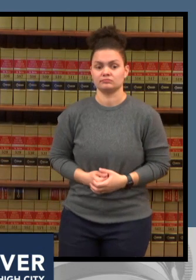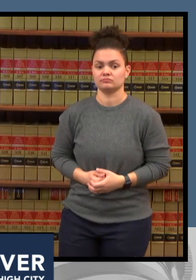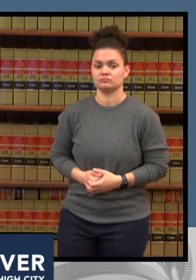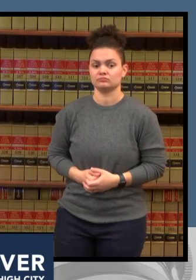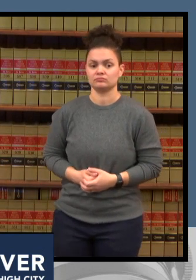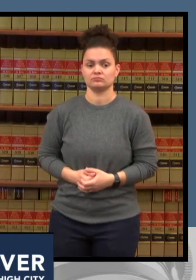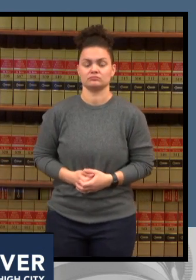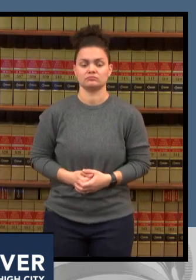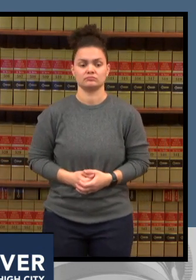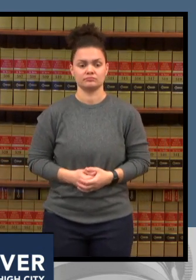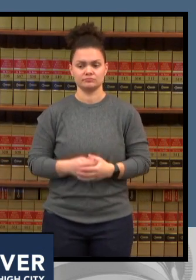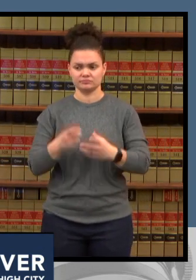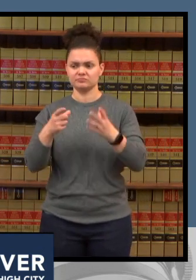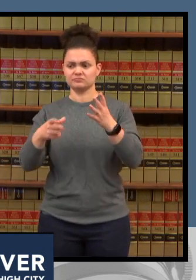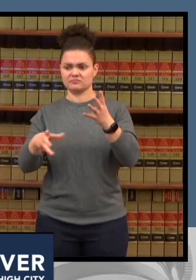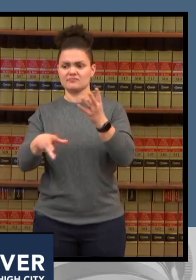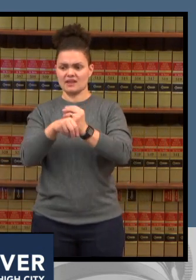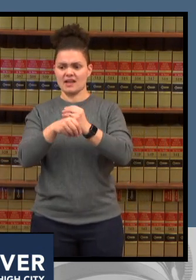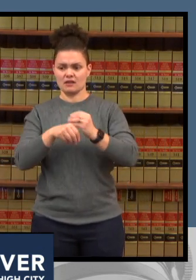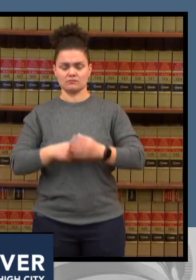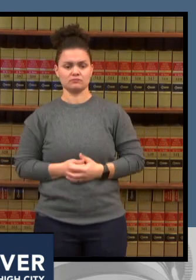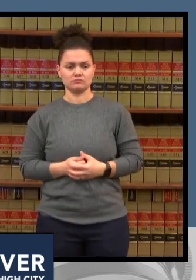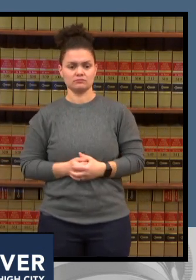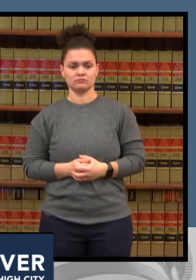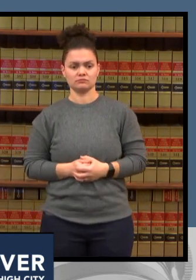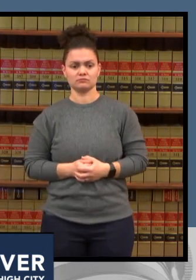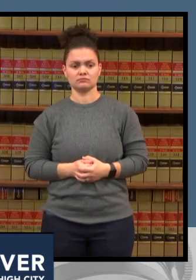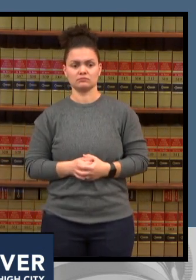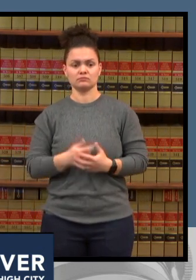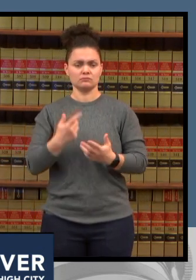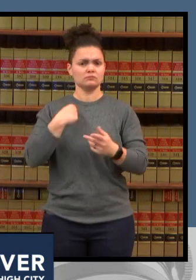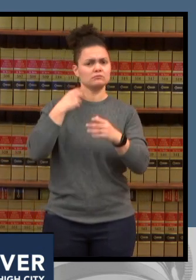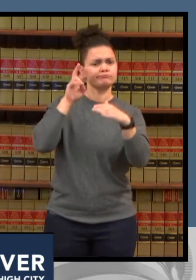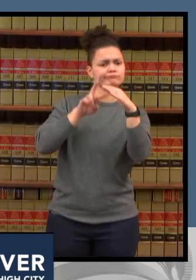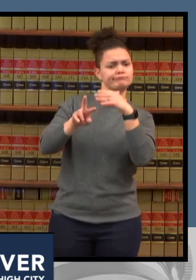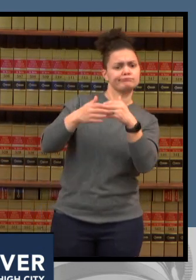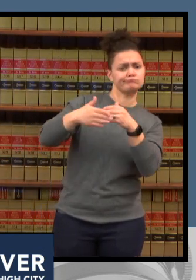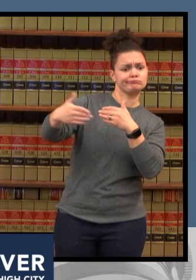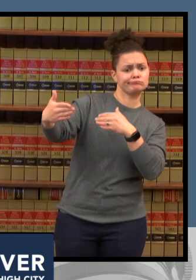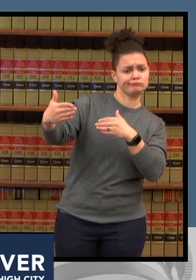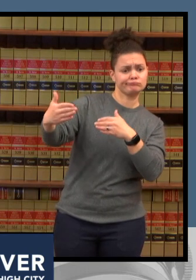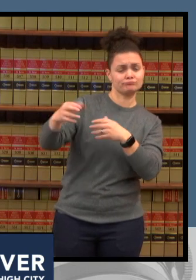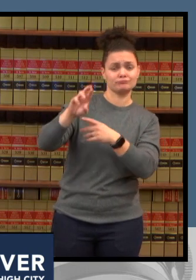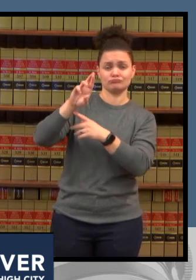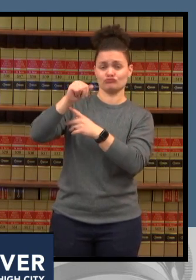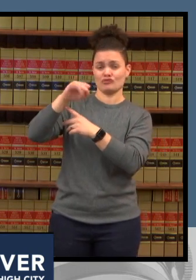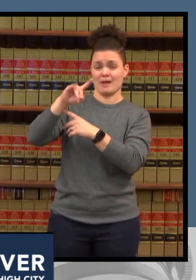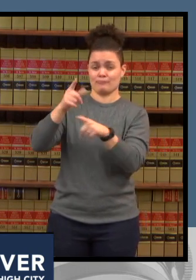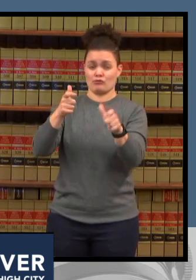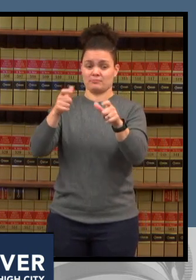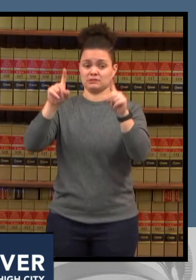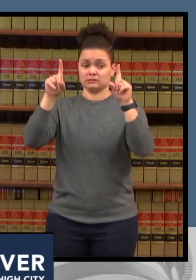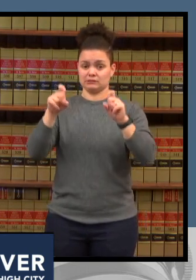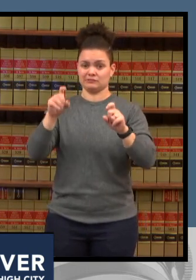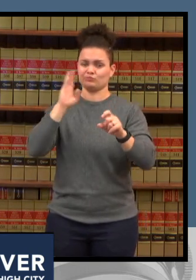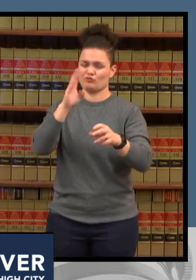continue to see uh difficulty getting the rapid tests um they are in short supply nationwide